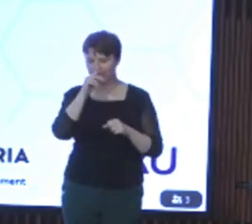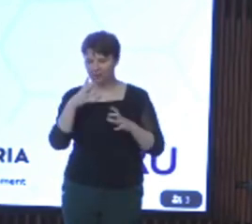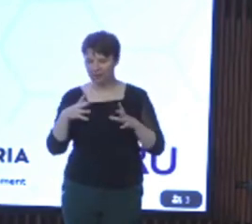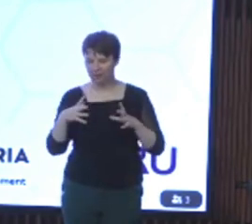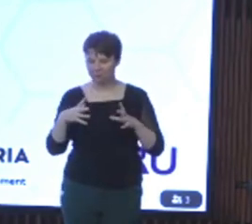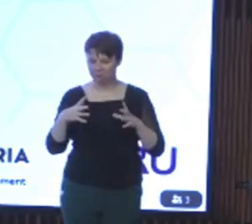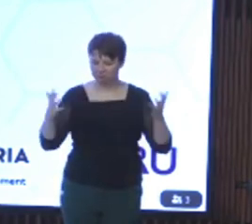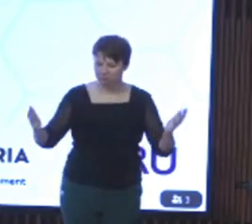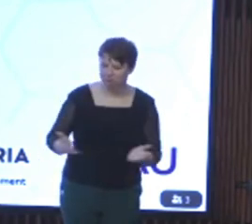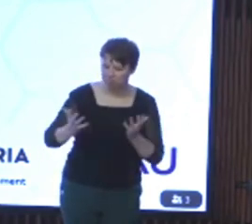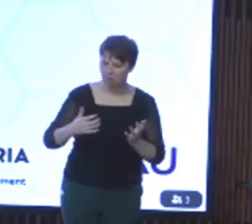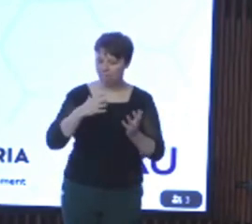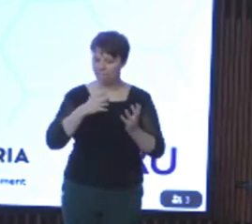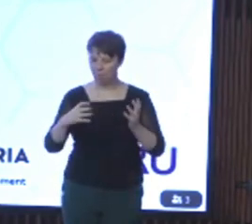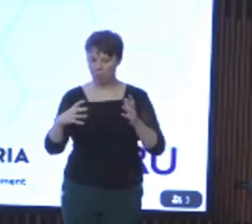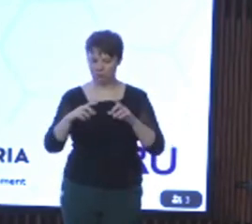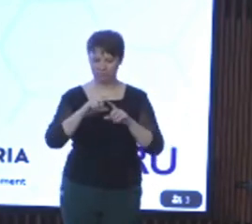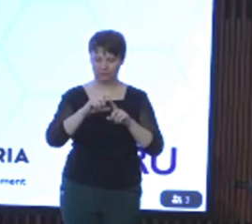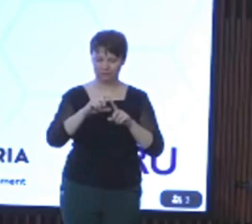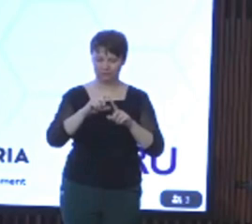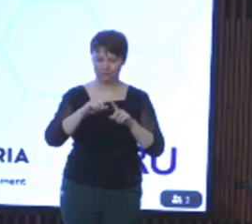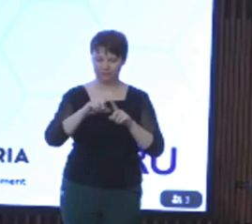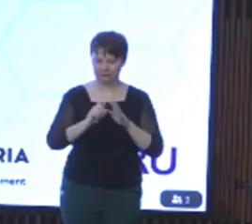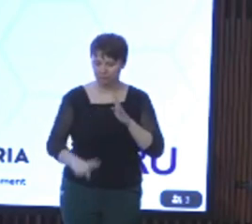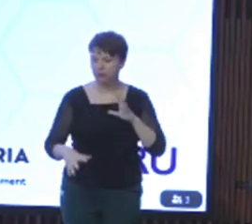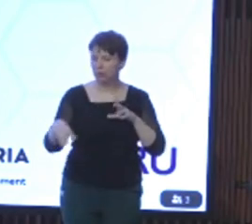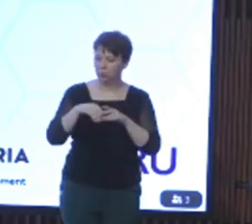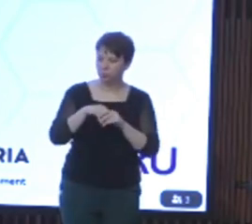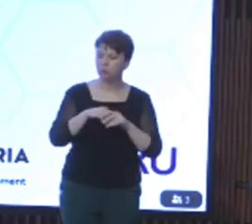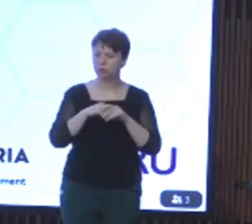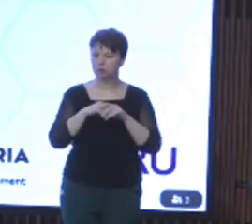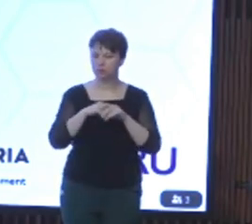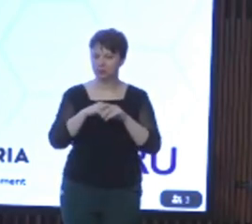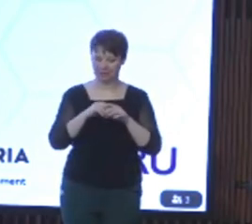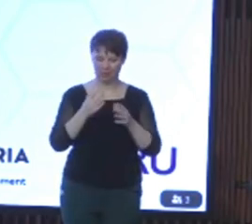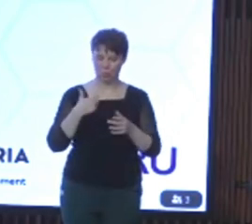disability inclusion in Victoria and the important role of disability advocacy.